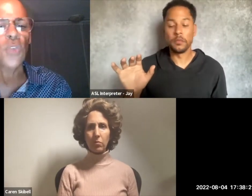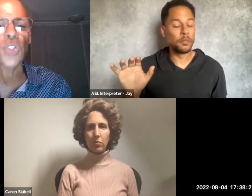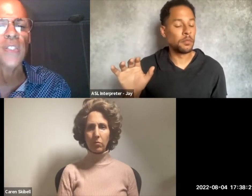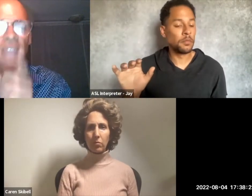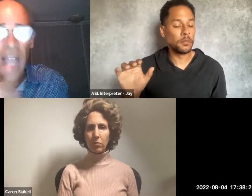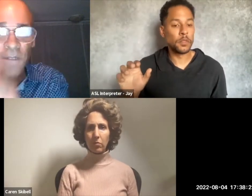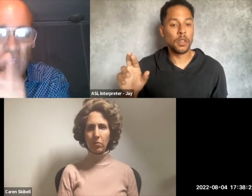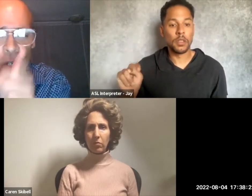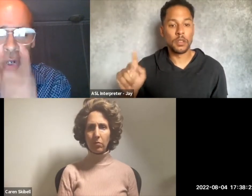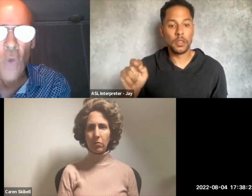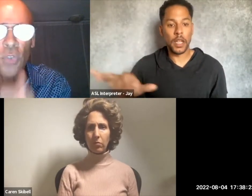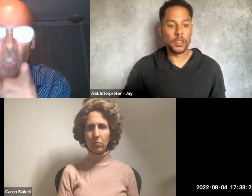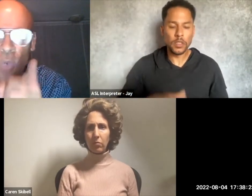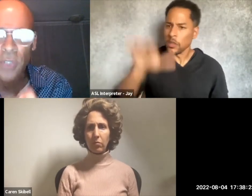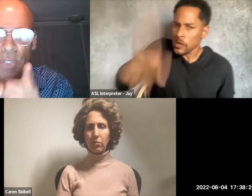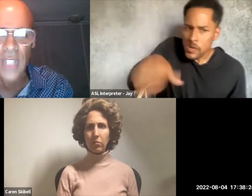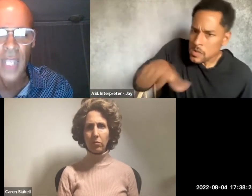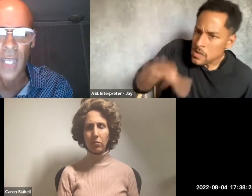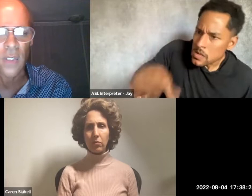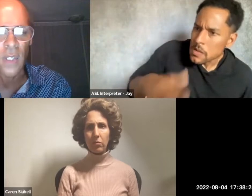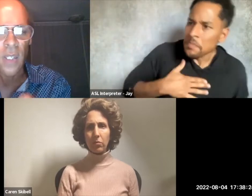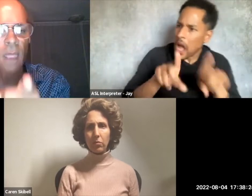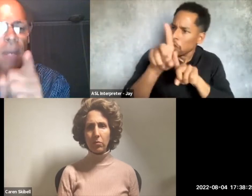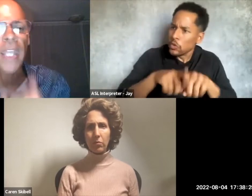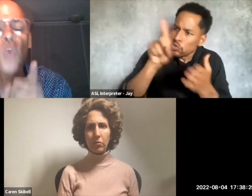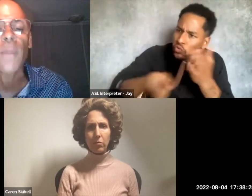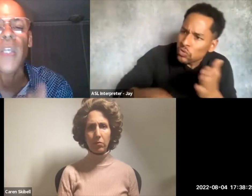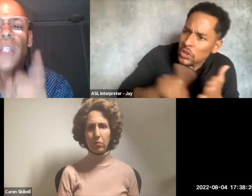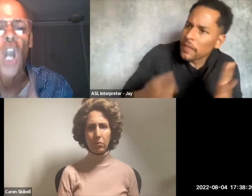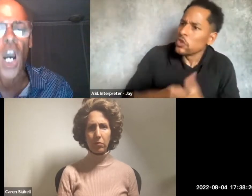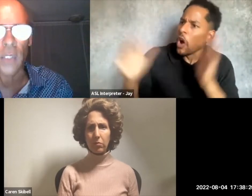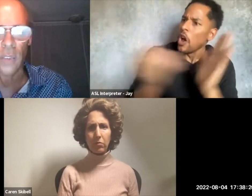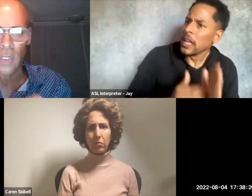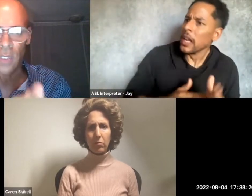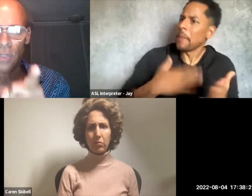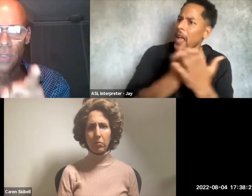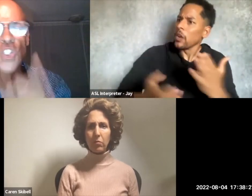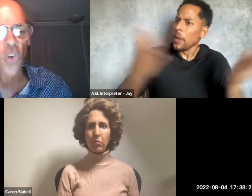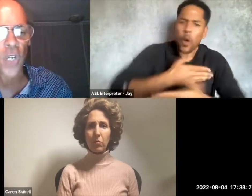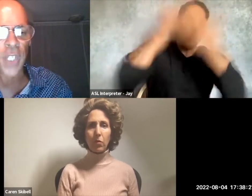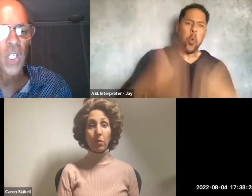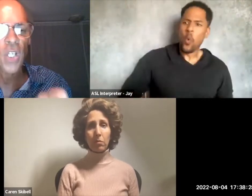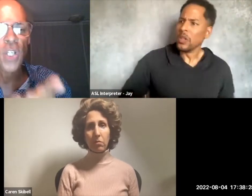I'll have to start over, you understand. My equipment is gone, destroyed,